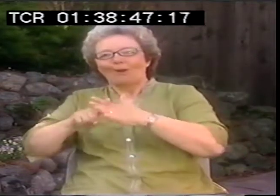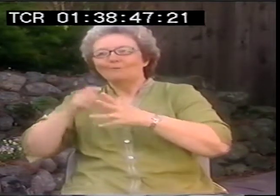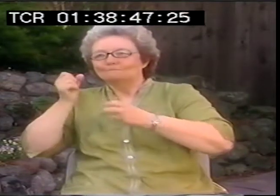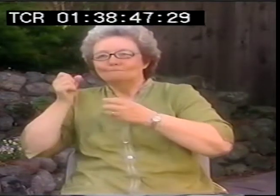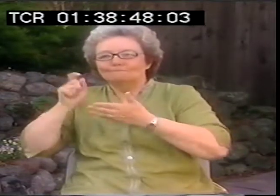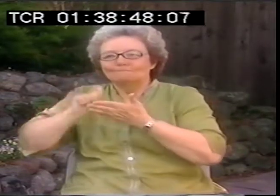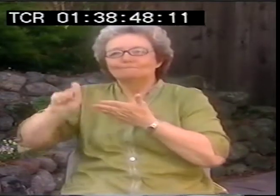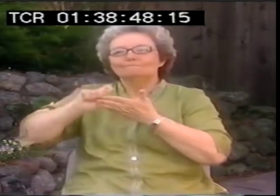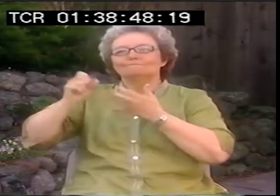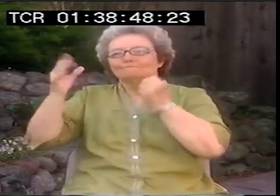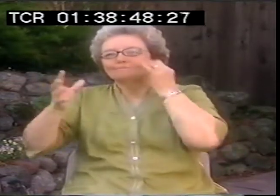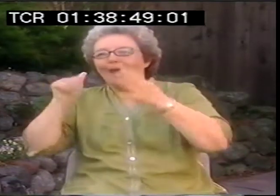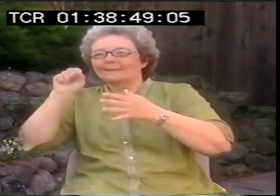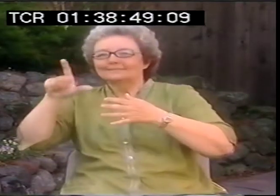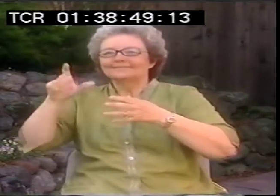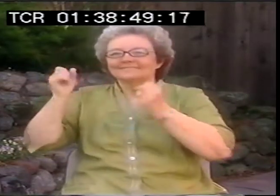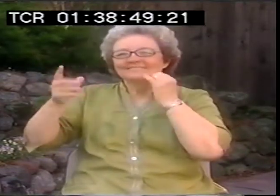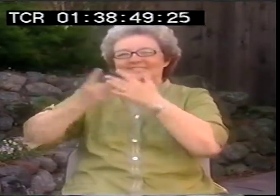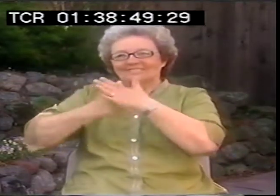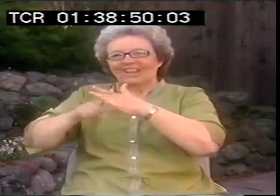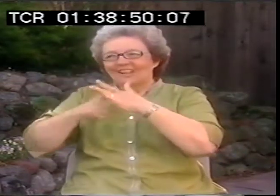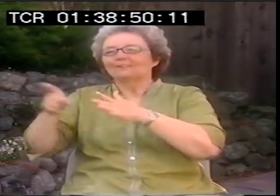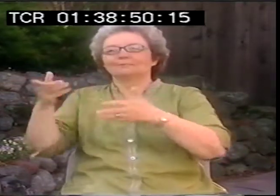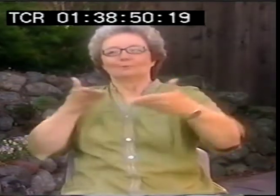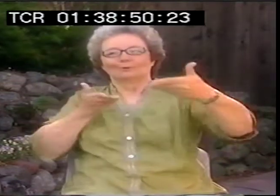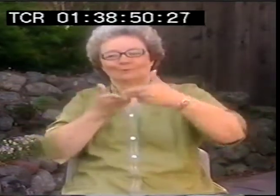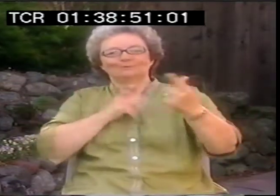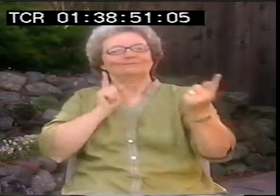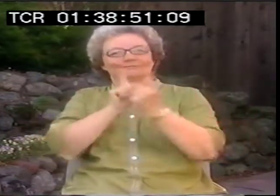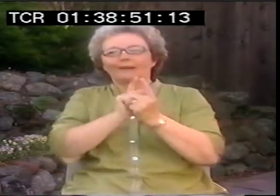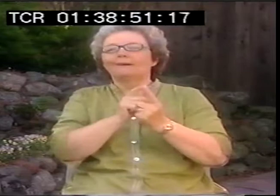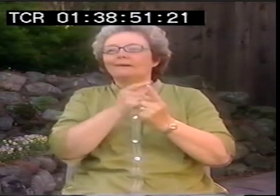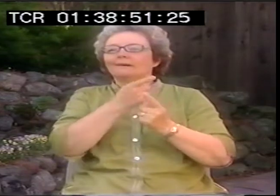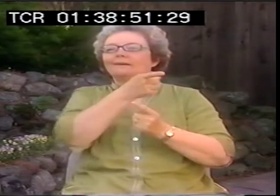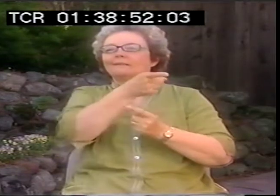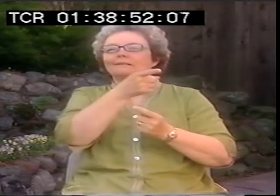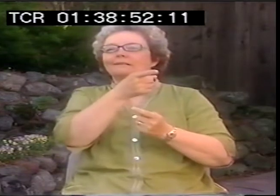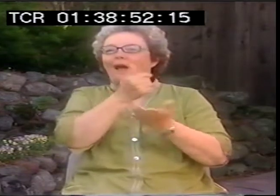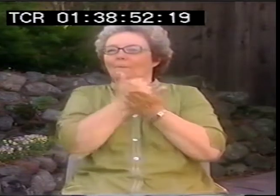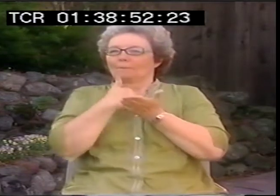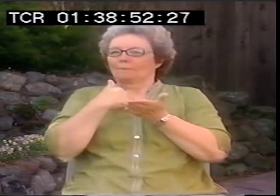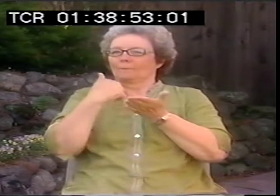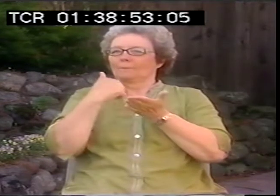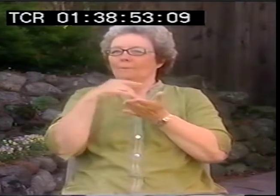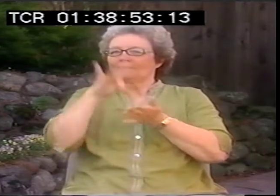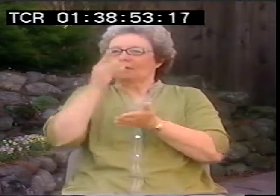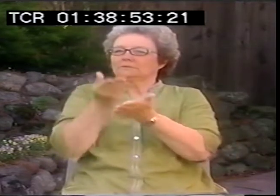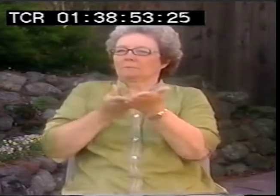And I was writing some poems in ASL and in English. And I met m and then she found some money,